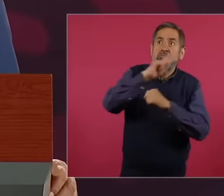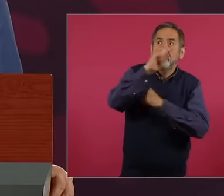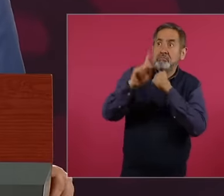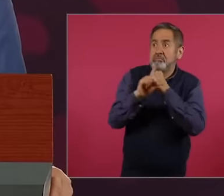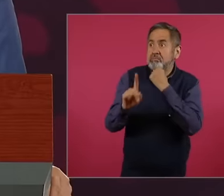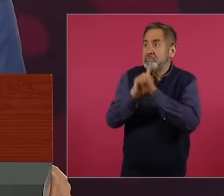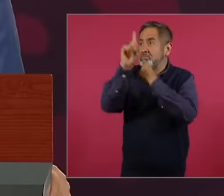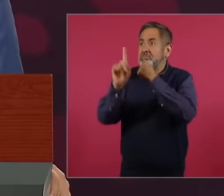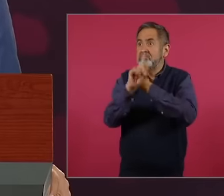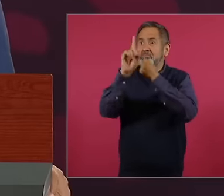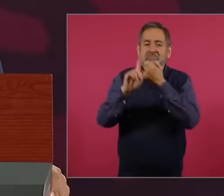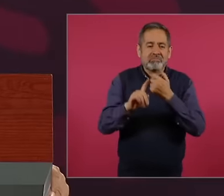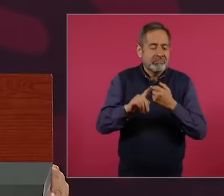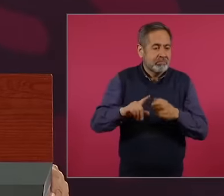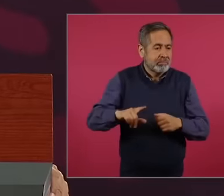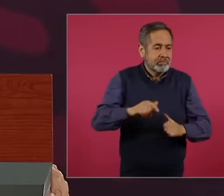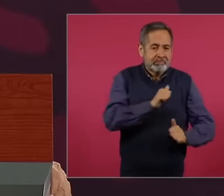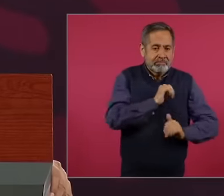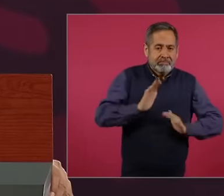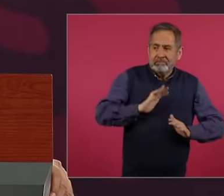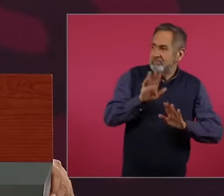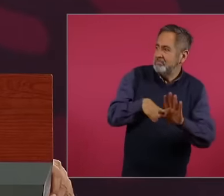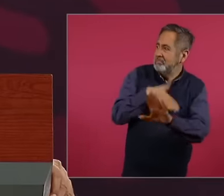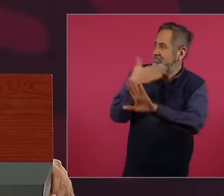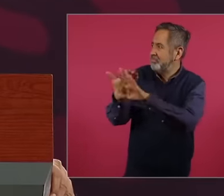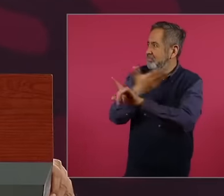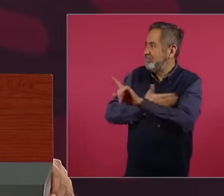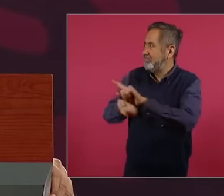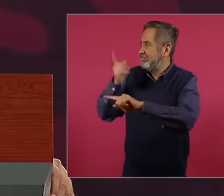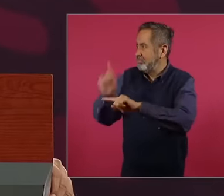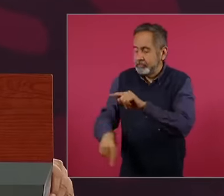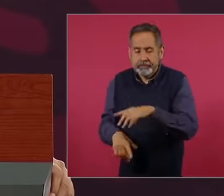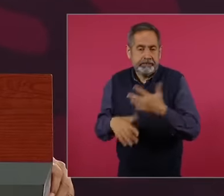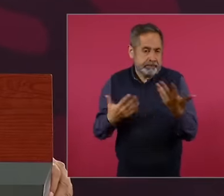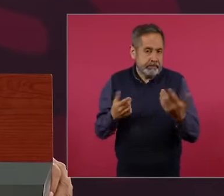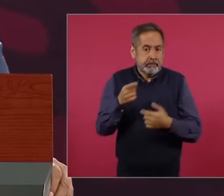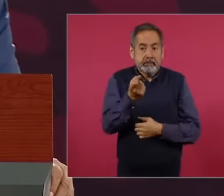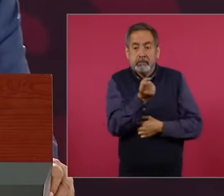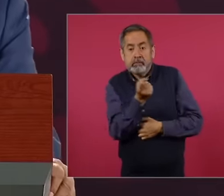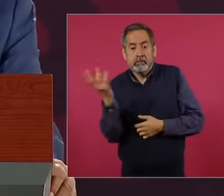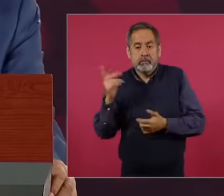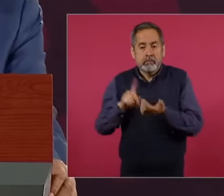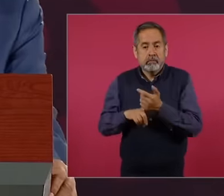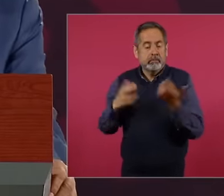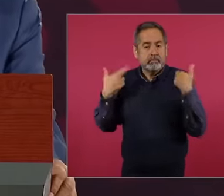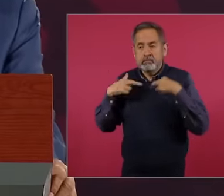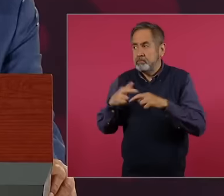Latin America so many teachers had to leave their countries and